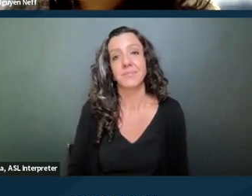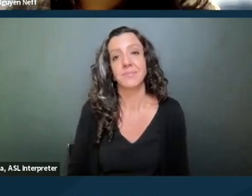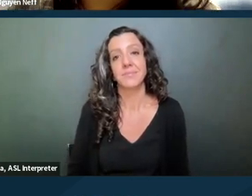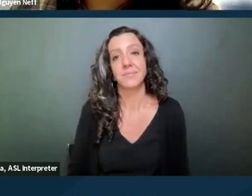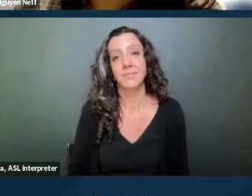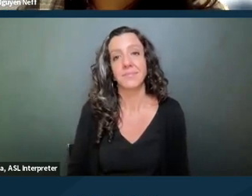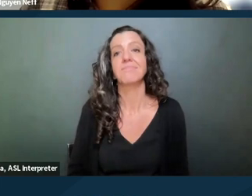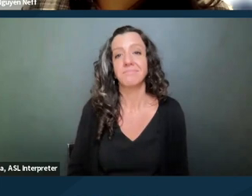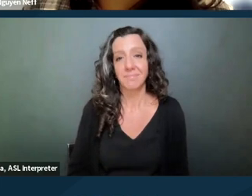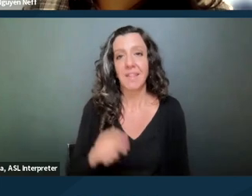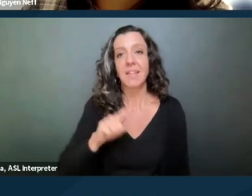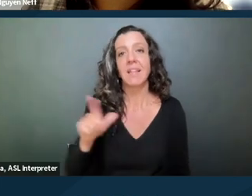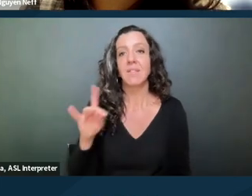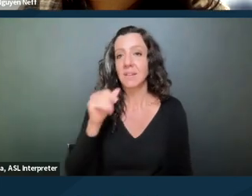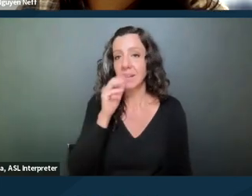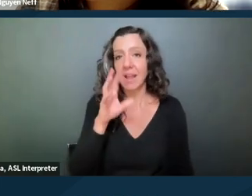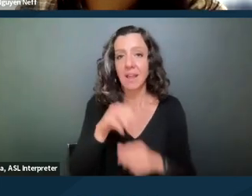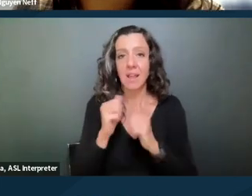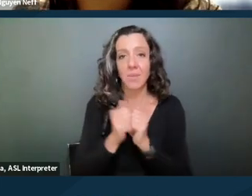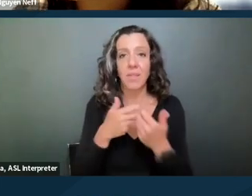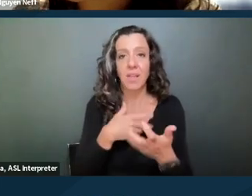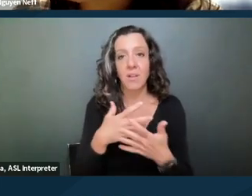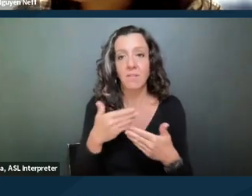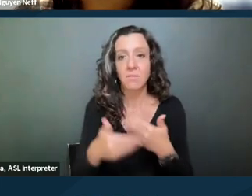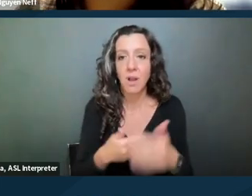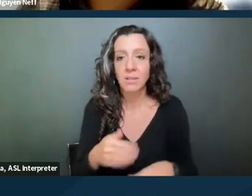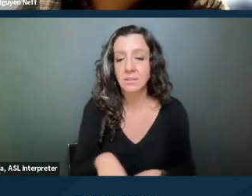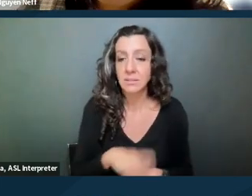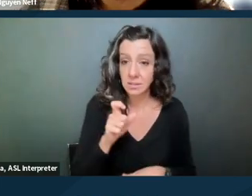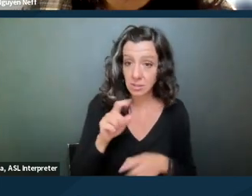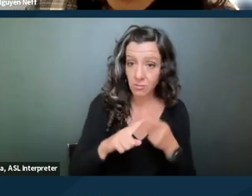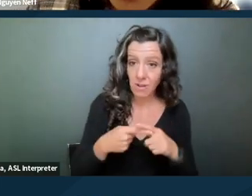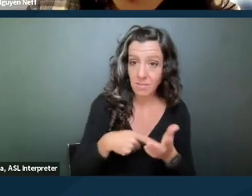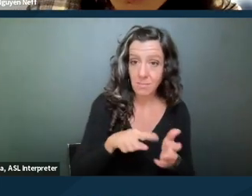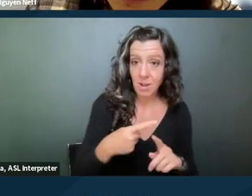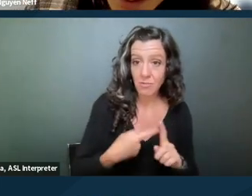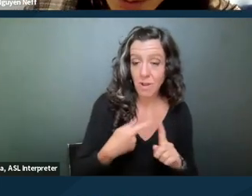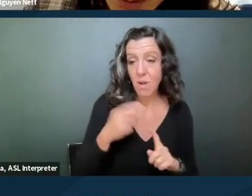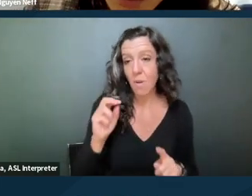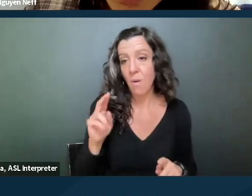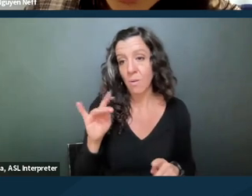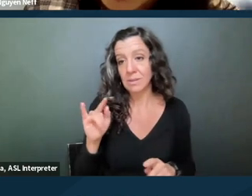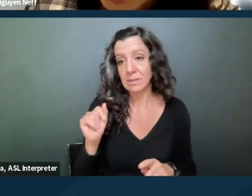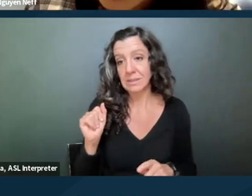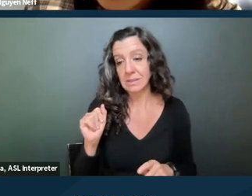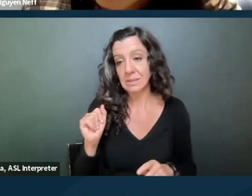Landlord did not engage in the interactive process to the friend, pay rent or utilities. So this is all good.